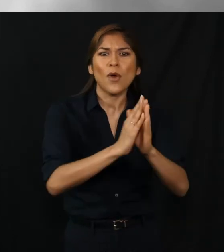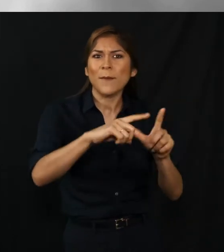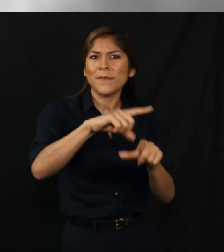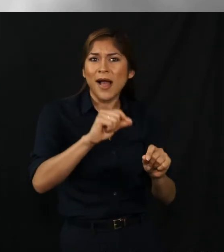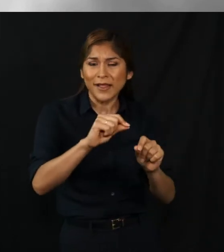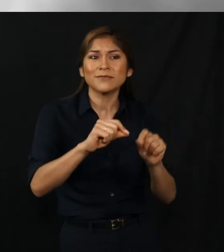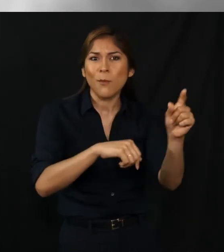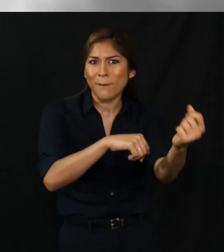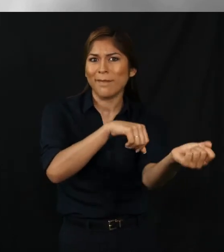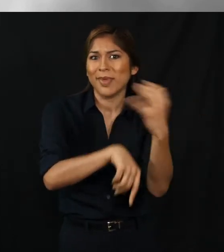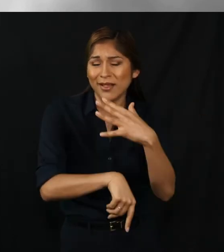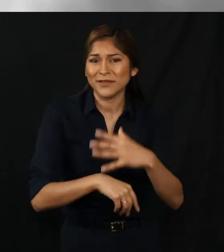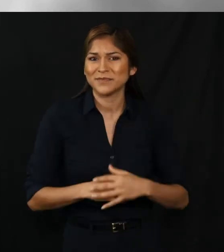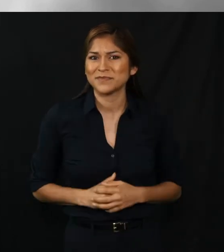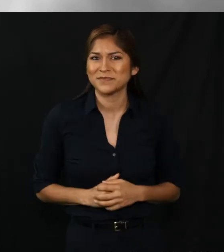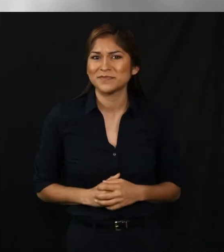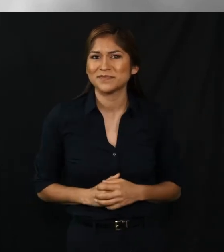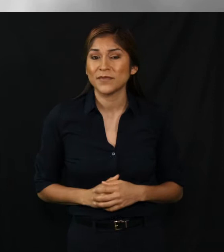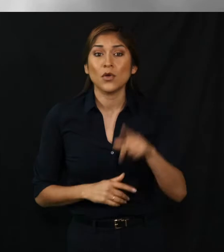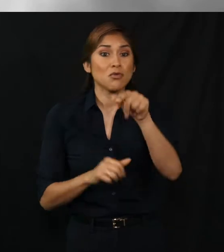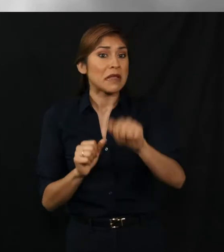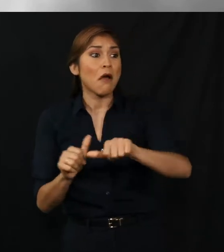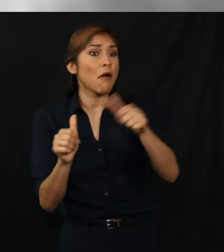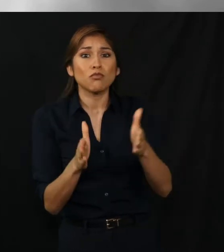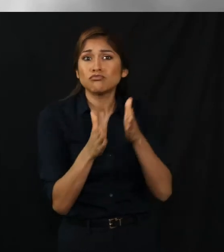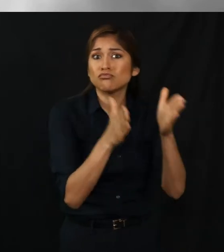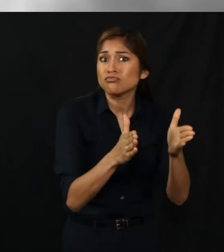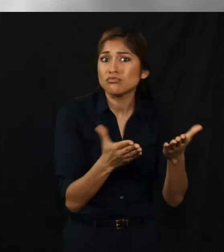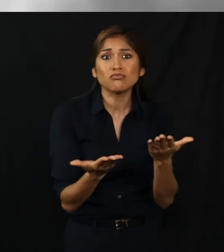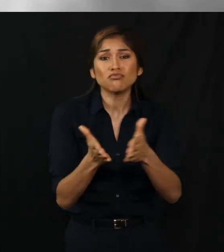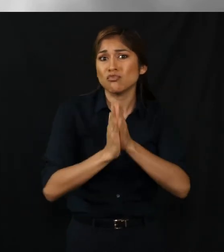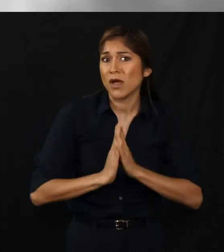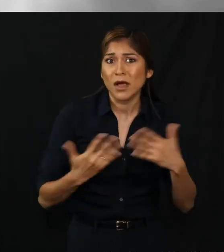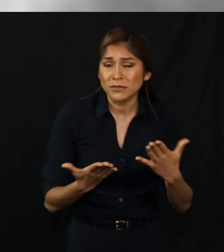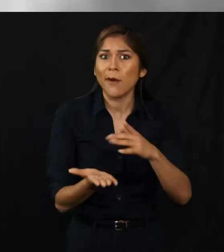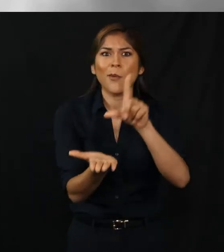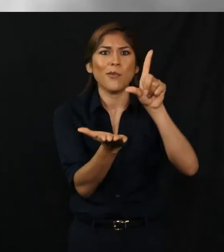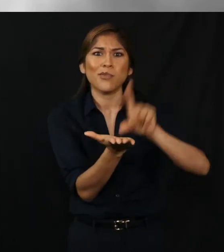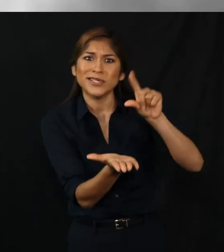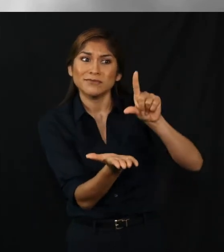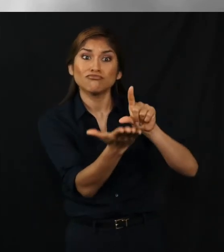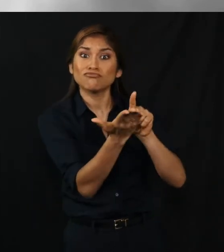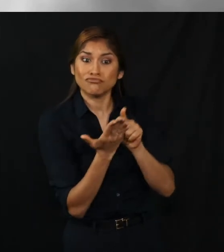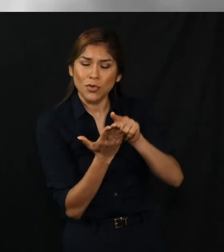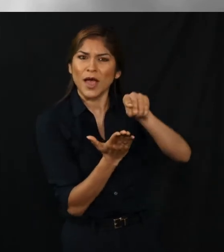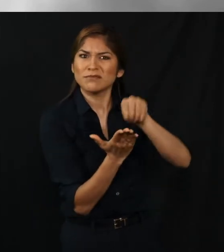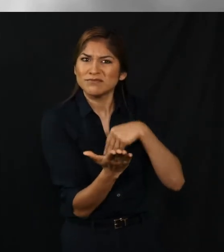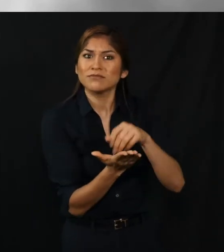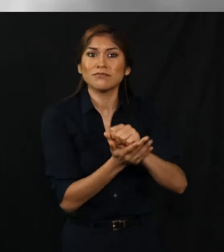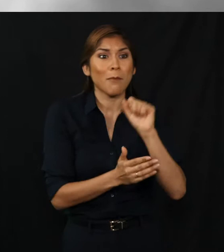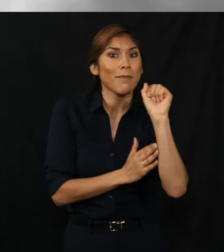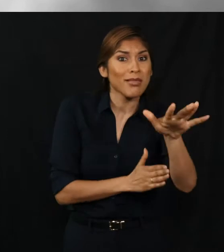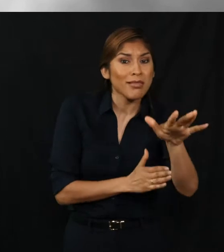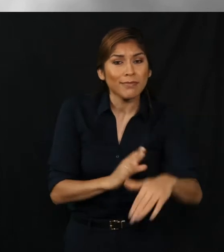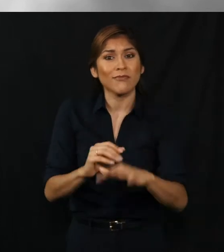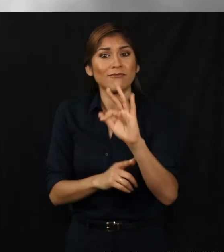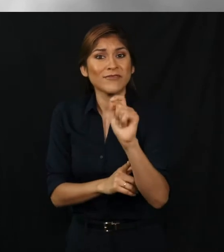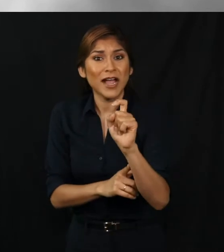You can also request an absentee ballot that you print or either mail, fax or scan these email